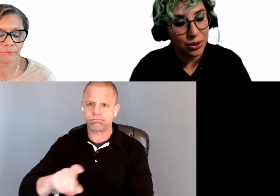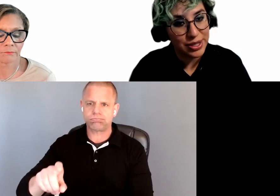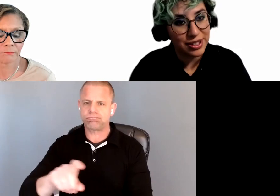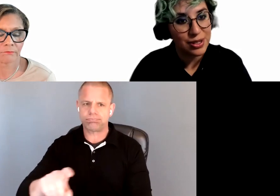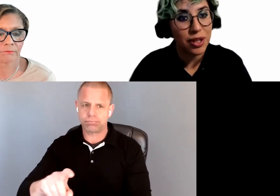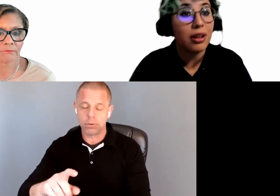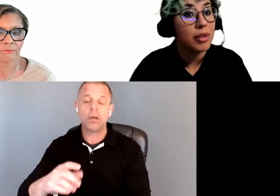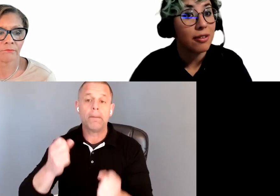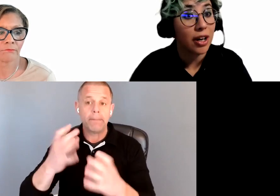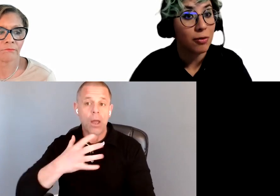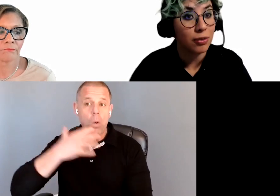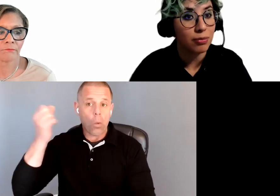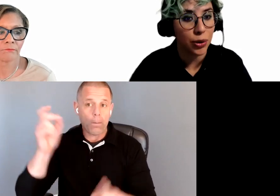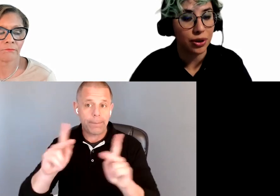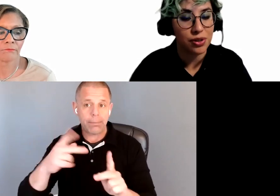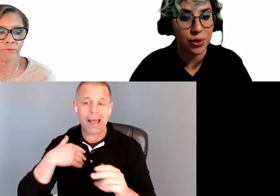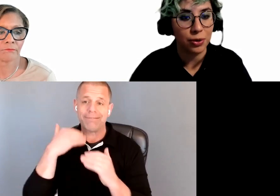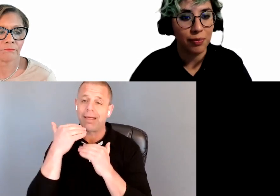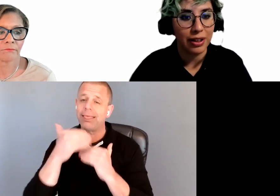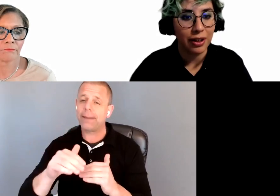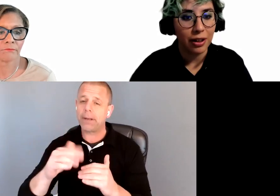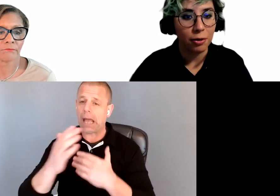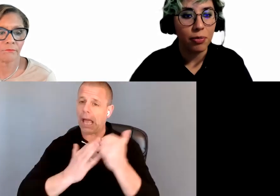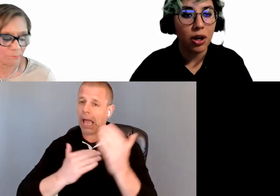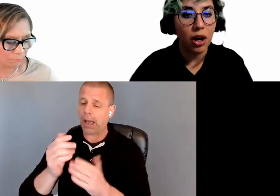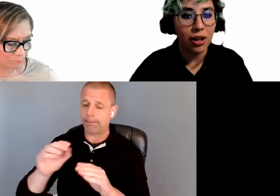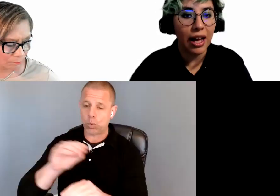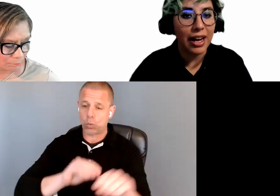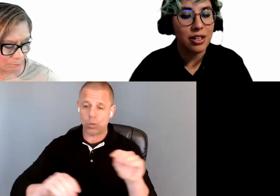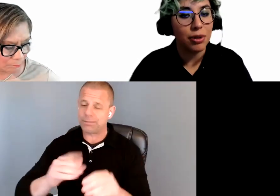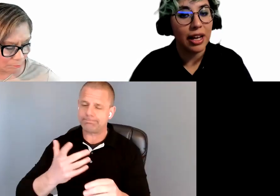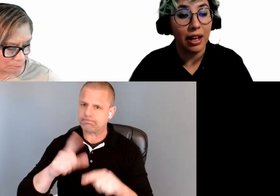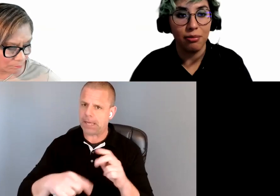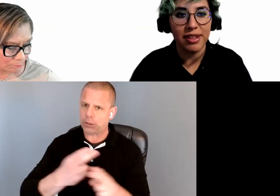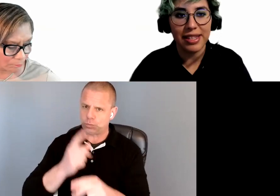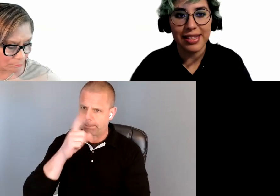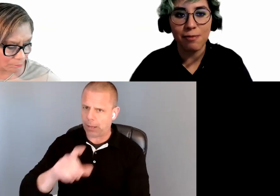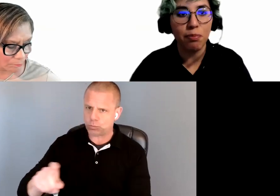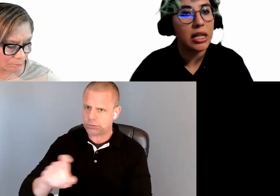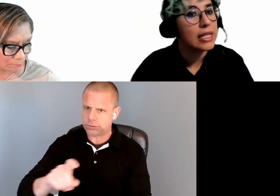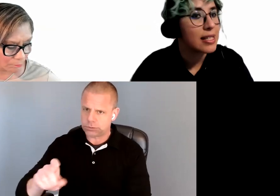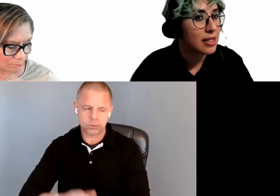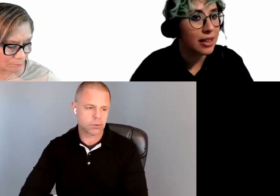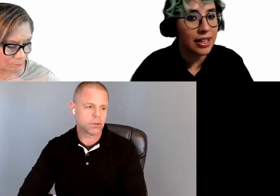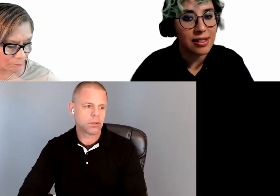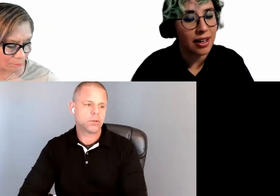uses with limited fine motor control. Now, all actionable elements this is buttons, links,